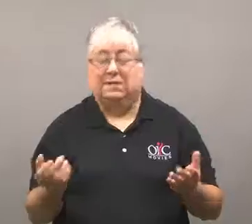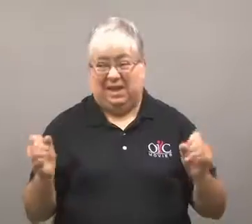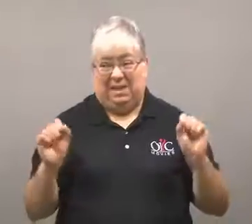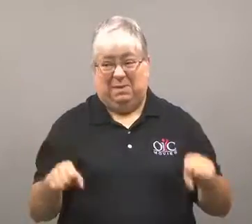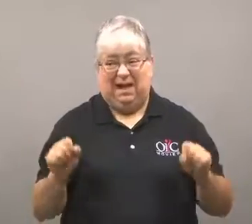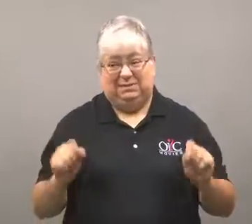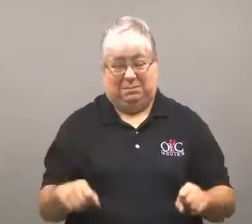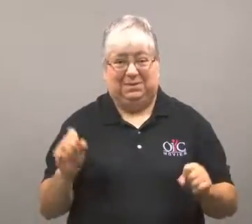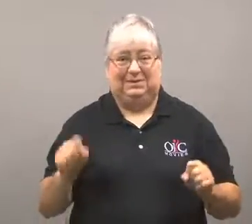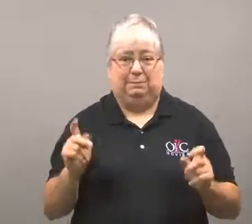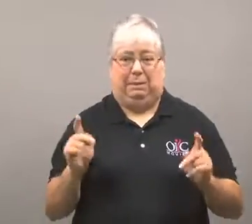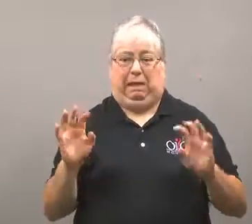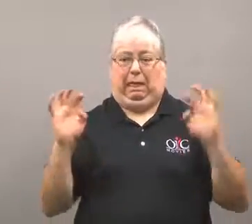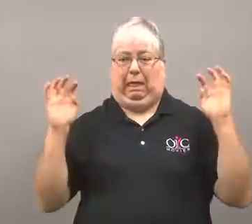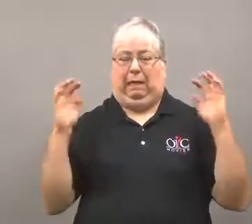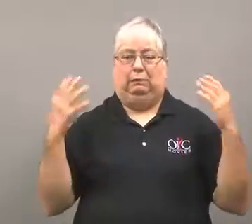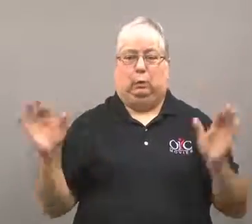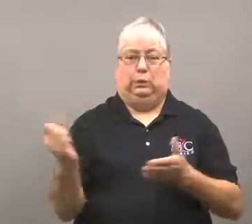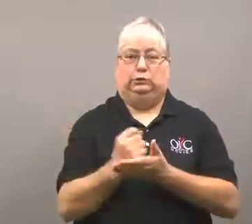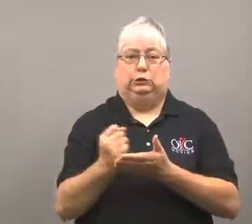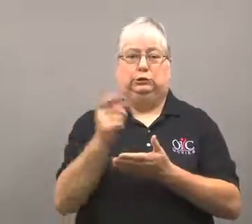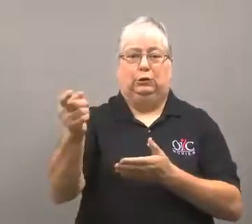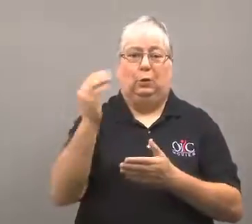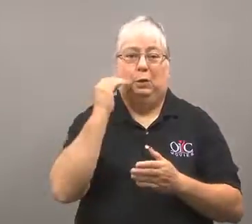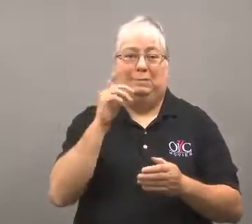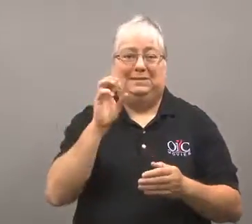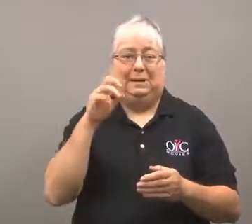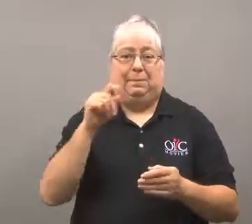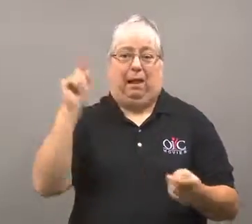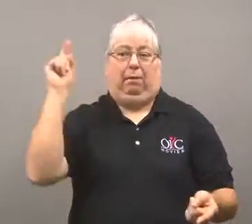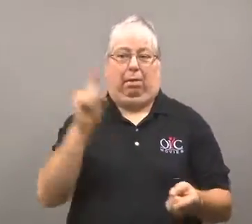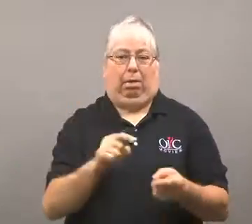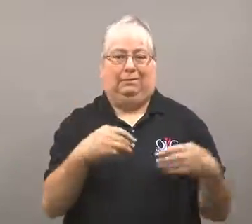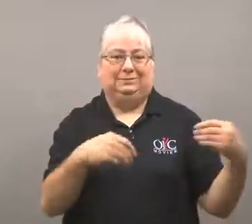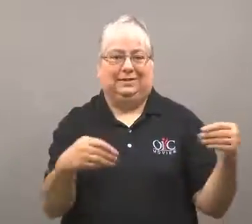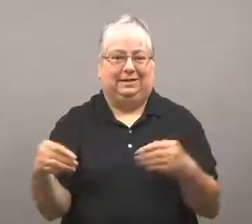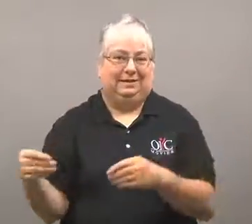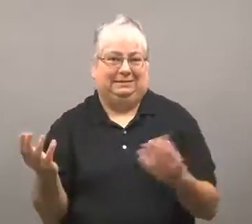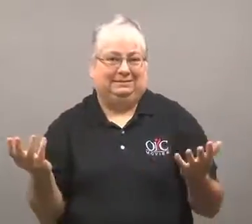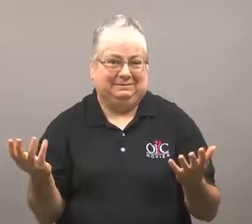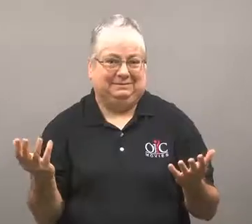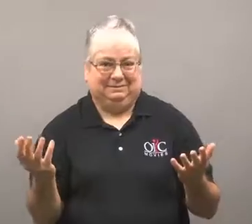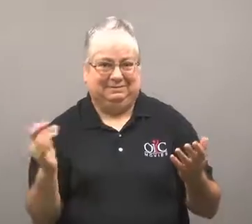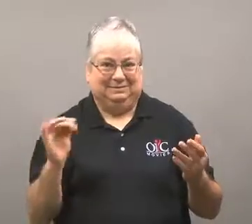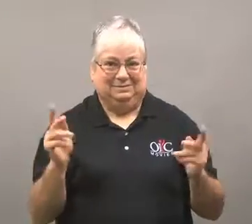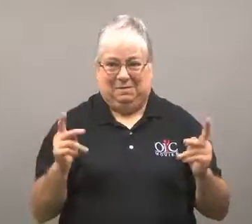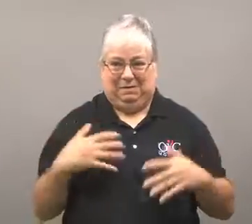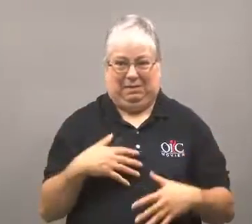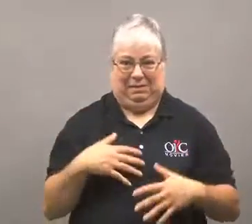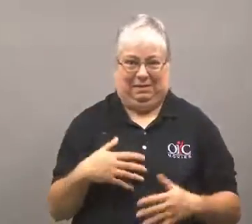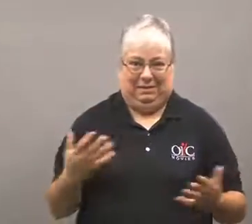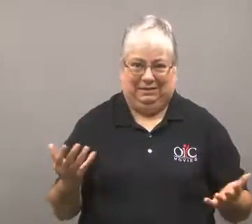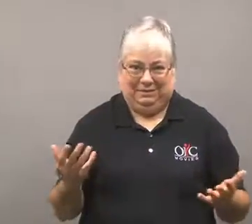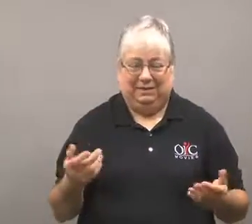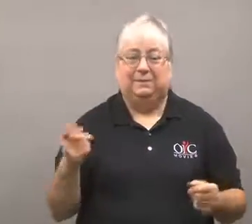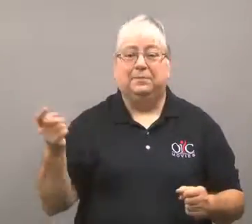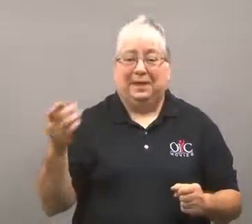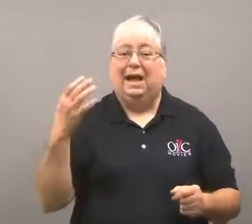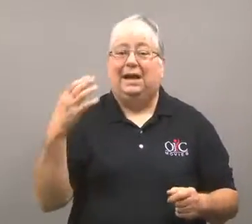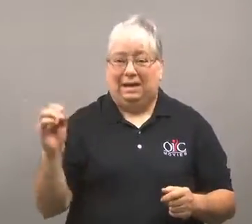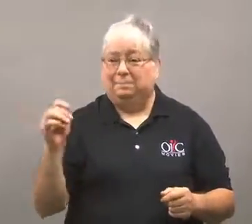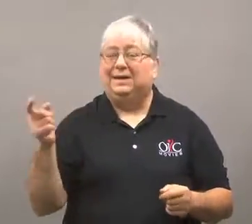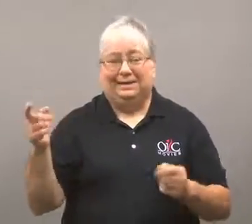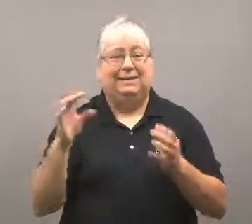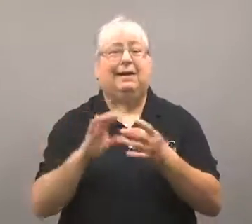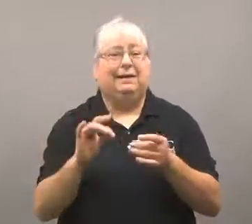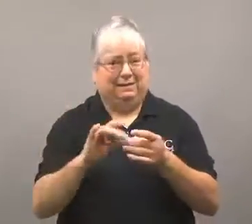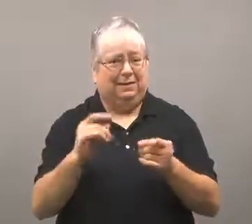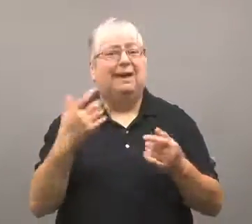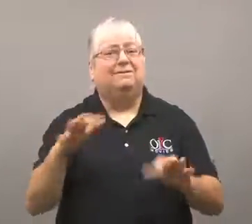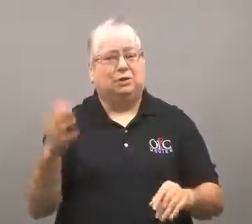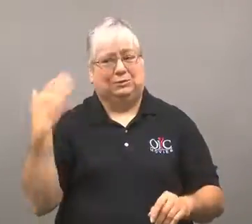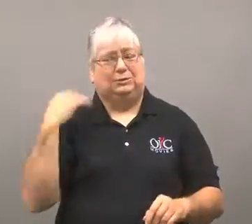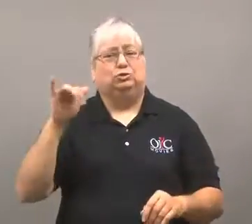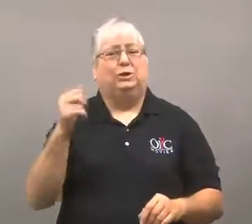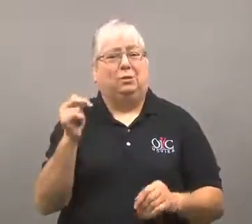It's possible the debacle will scare shoppers away, reducing sales.